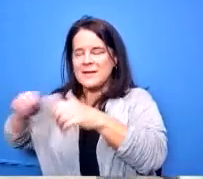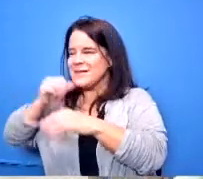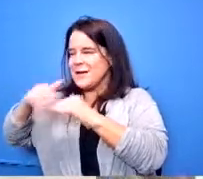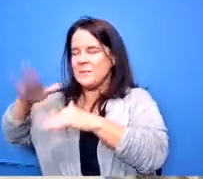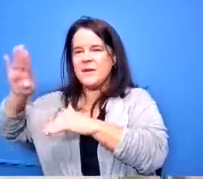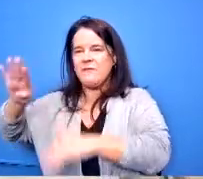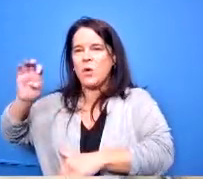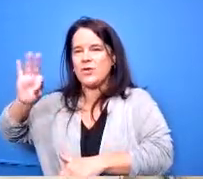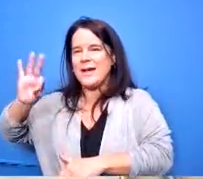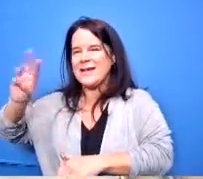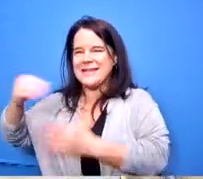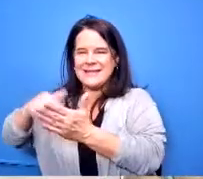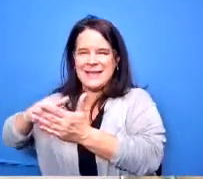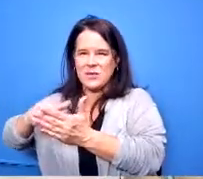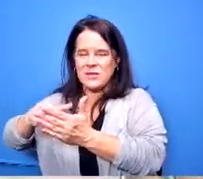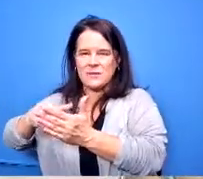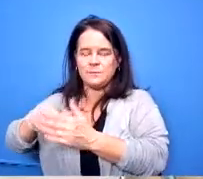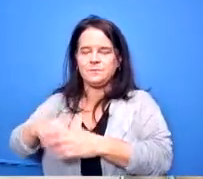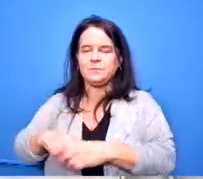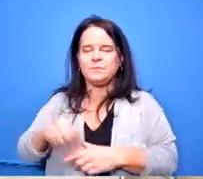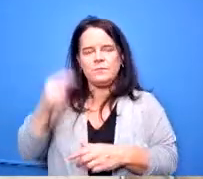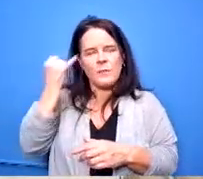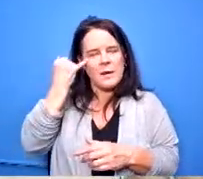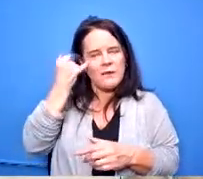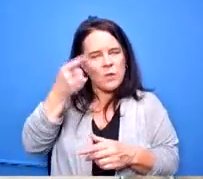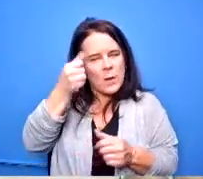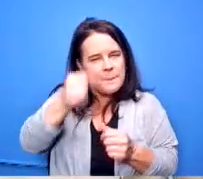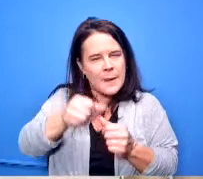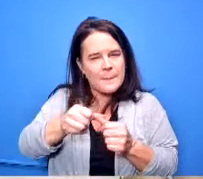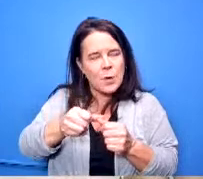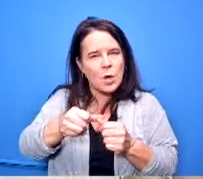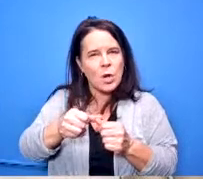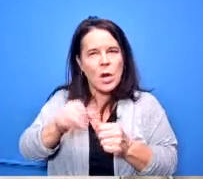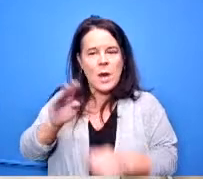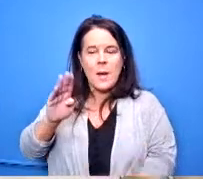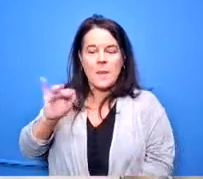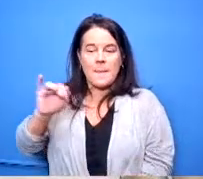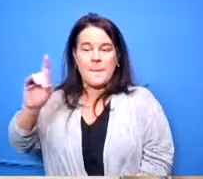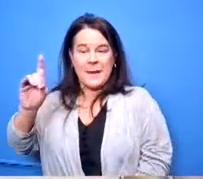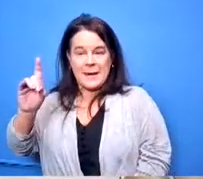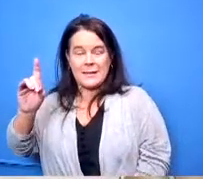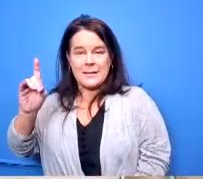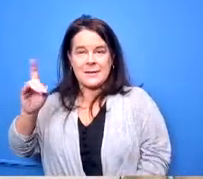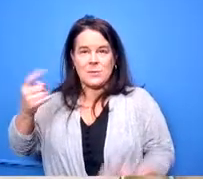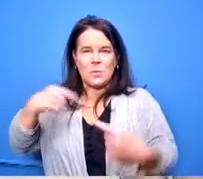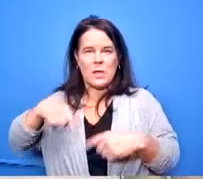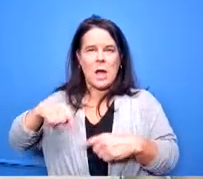if you recall the the original bid that came in was around six hundred thousand dollars for that